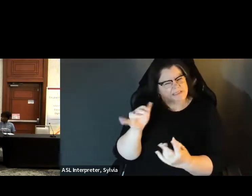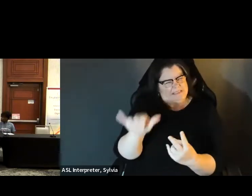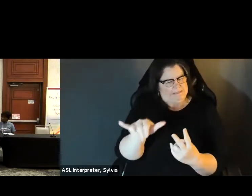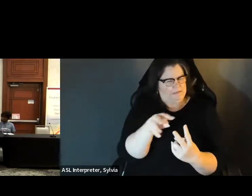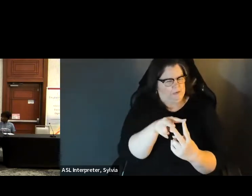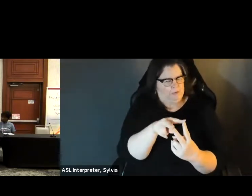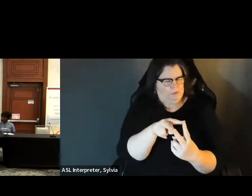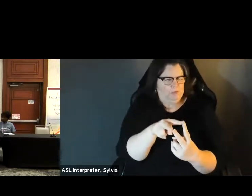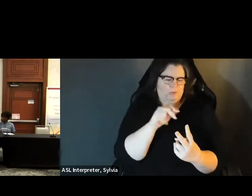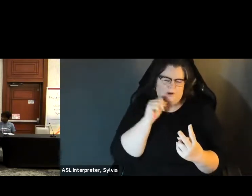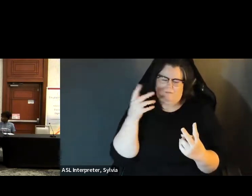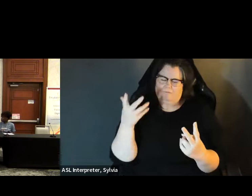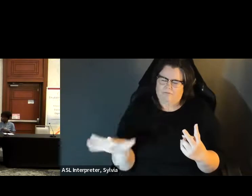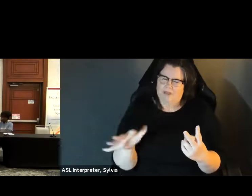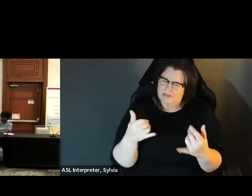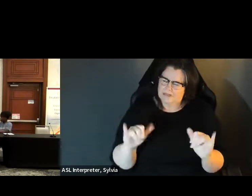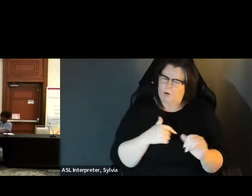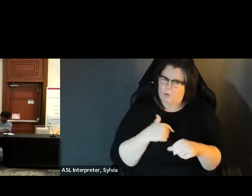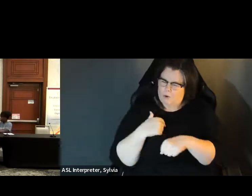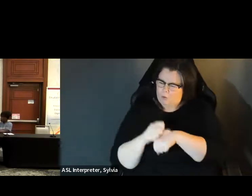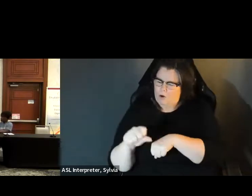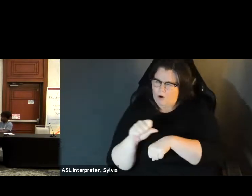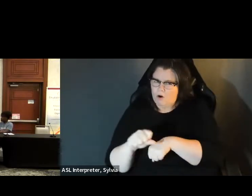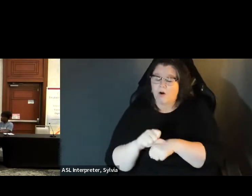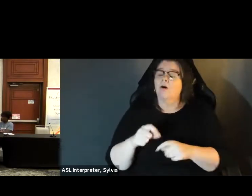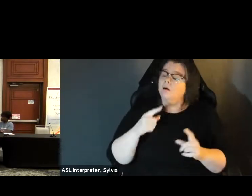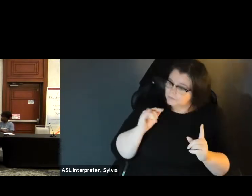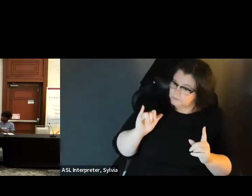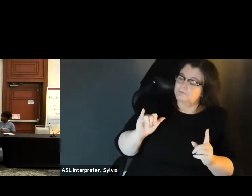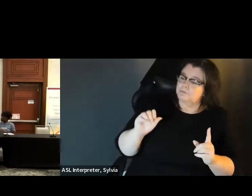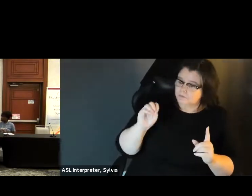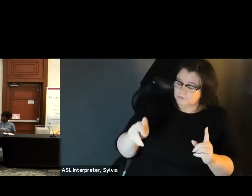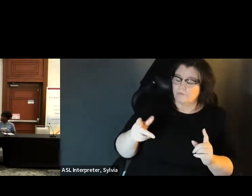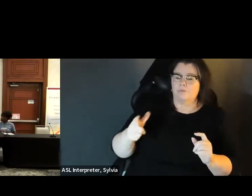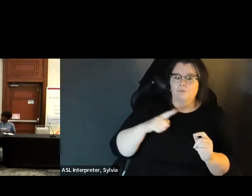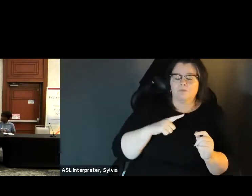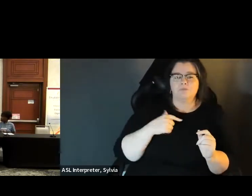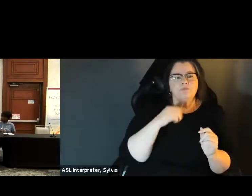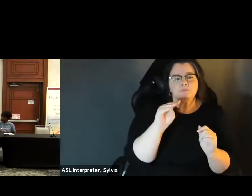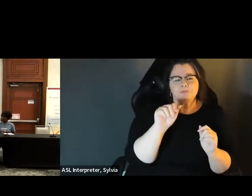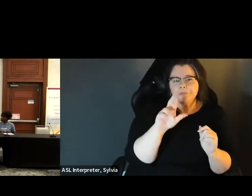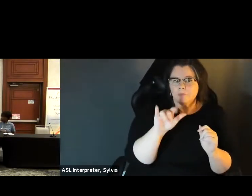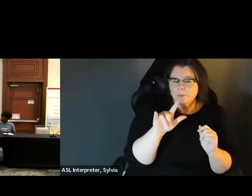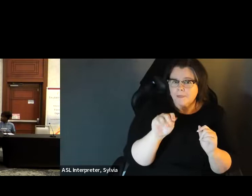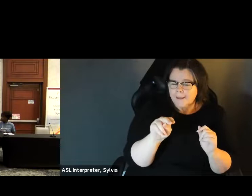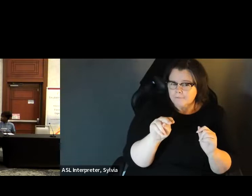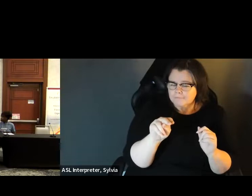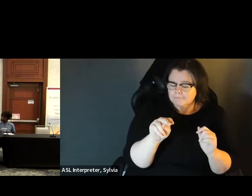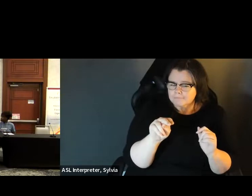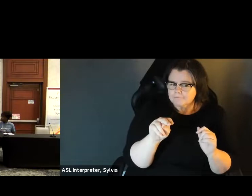kept it private to you and kept it kept us integrity throughout the return process. Those are the steps to tackle Those are the steps to tackle next. Great thanks next. » This is Caroline